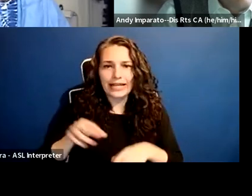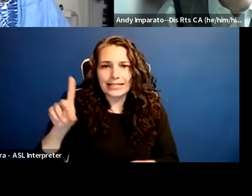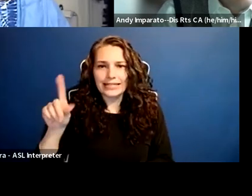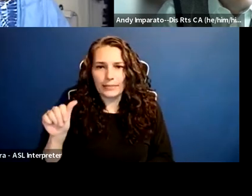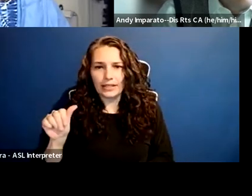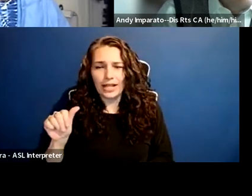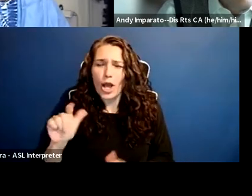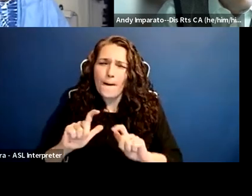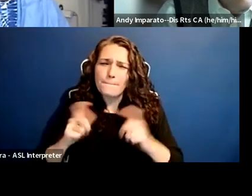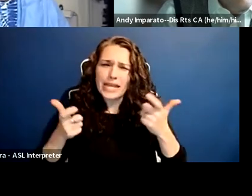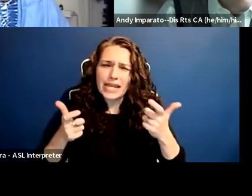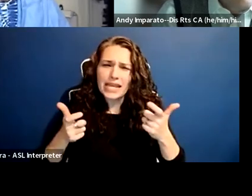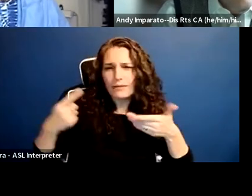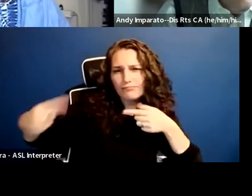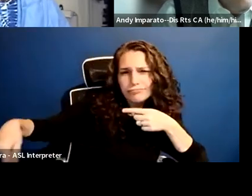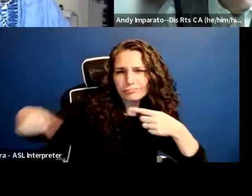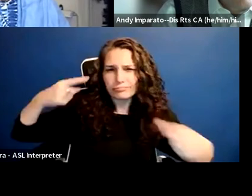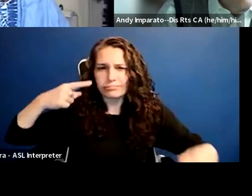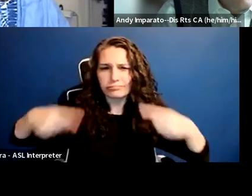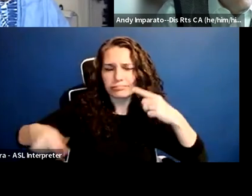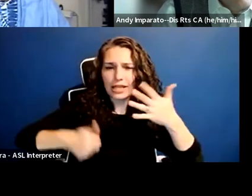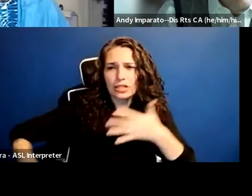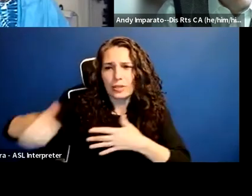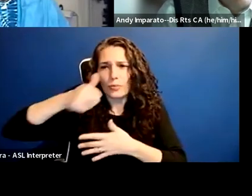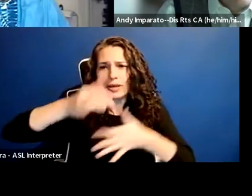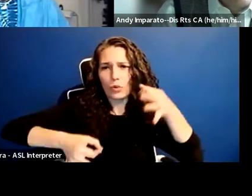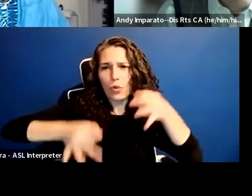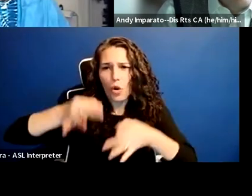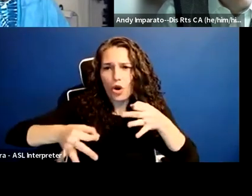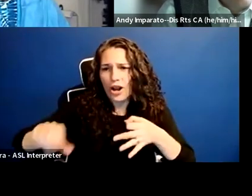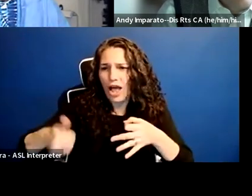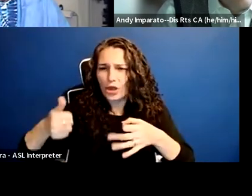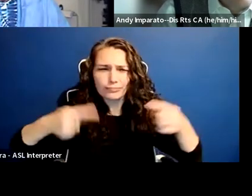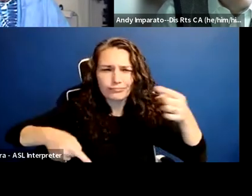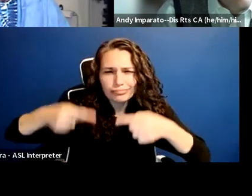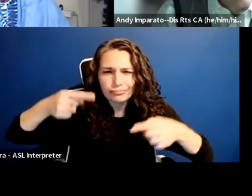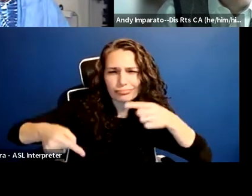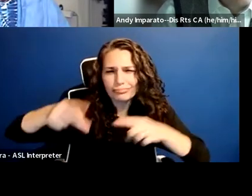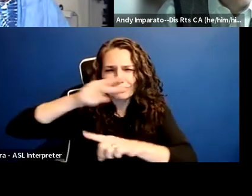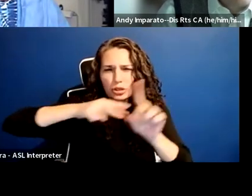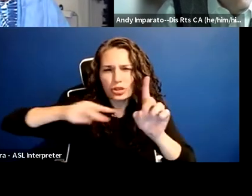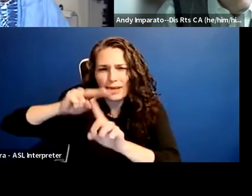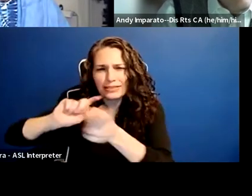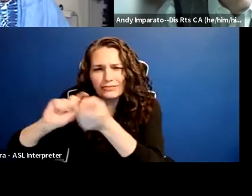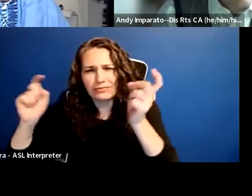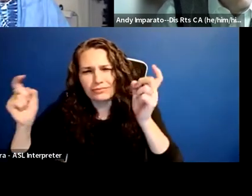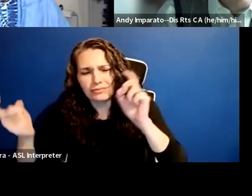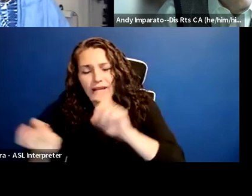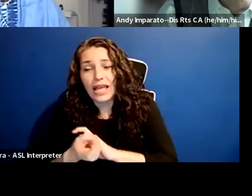We've had fights in other forums about that. And the disability movement globally has always come back to a broad,